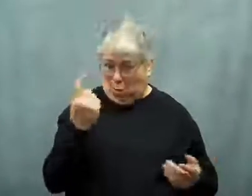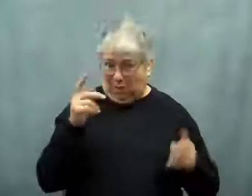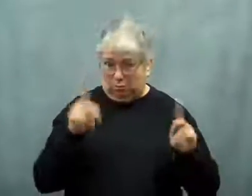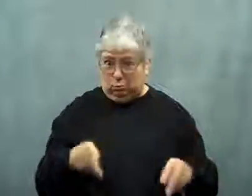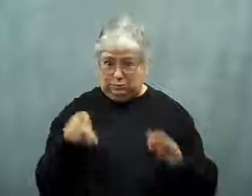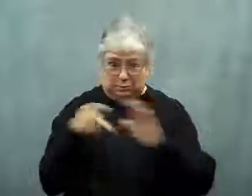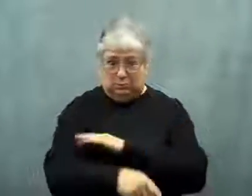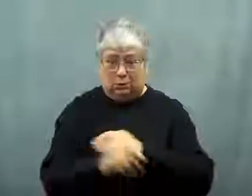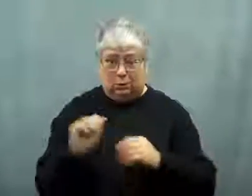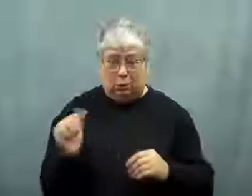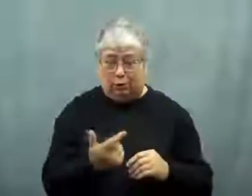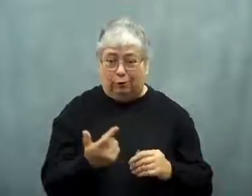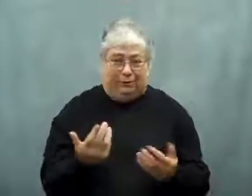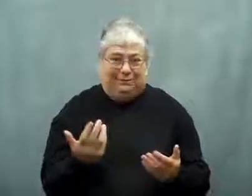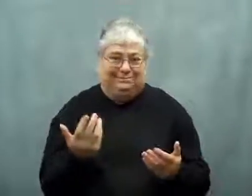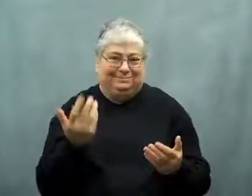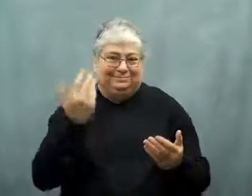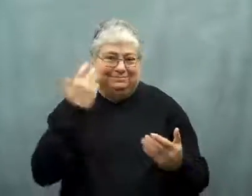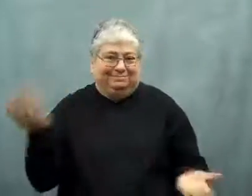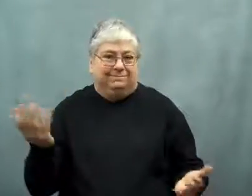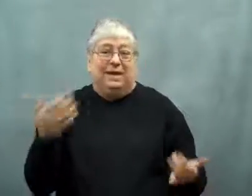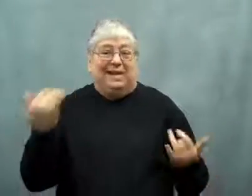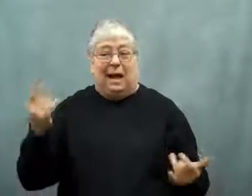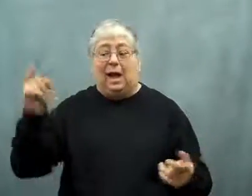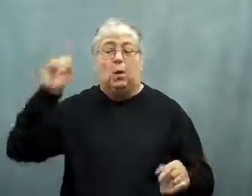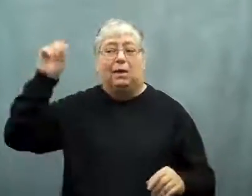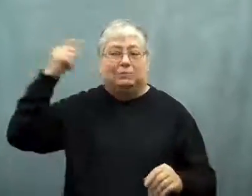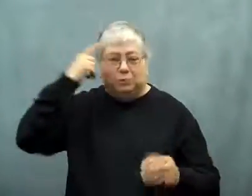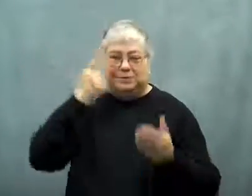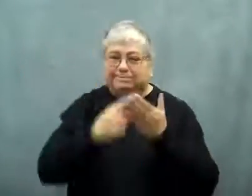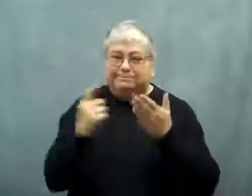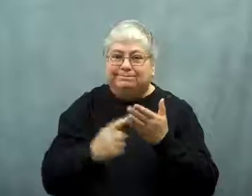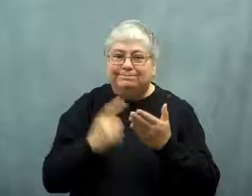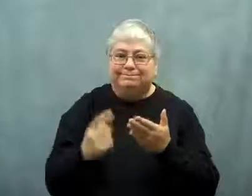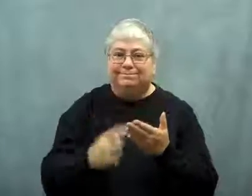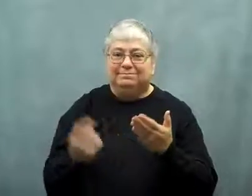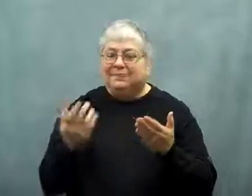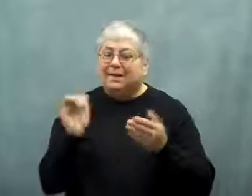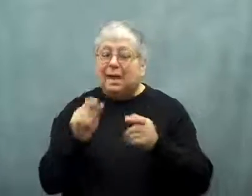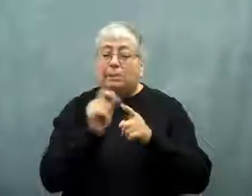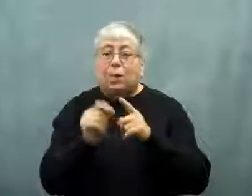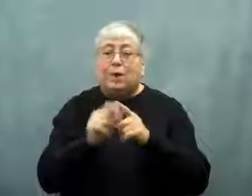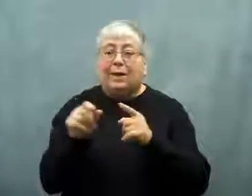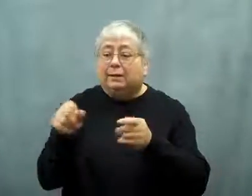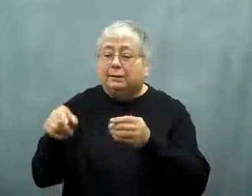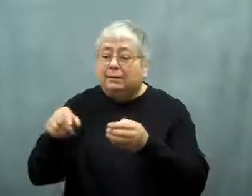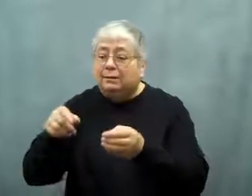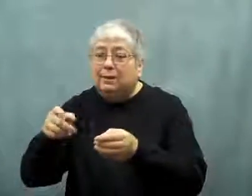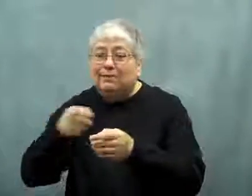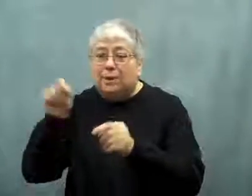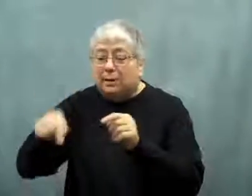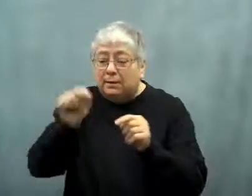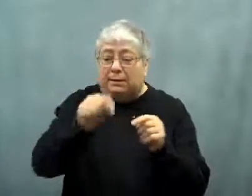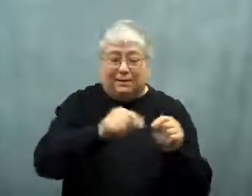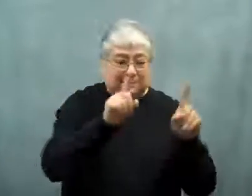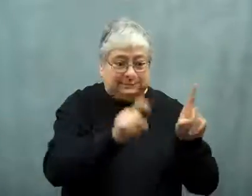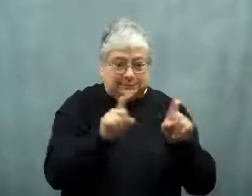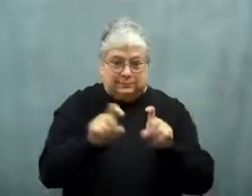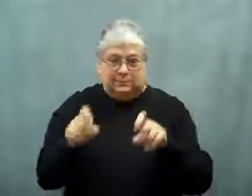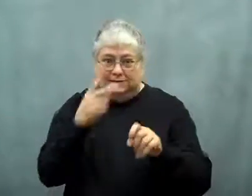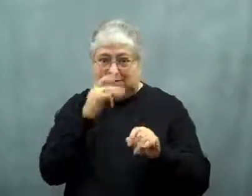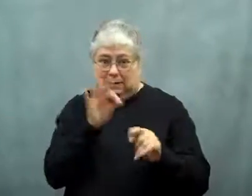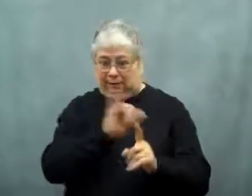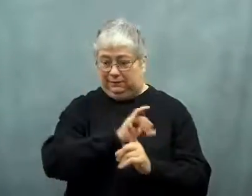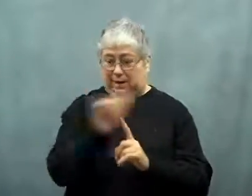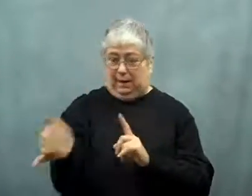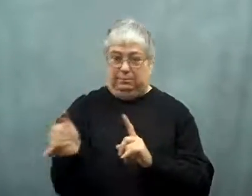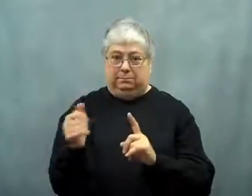It's not known if one person killed them all or more than one person.